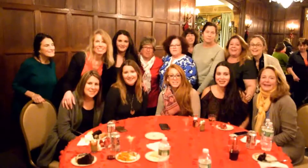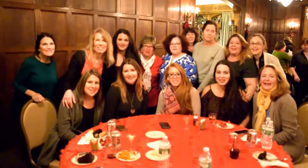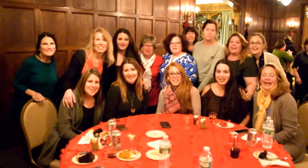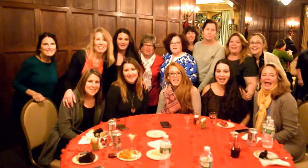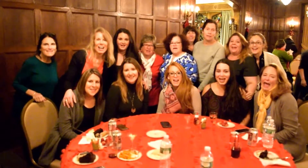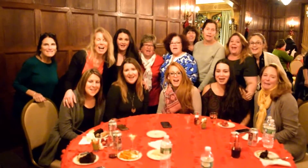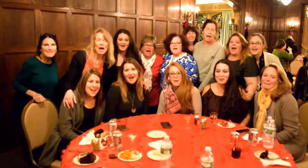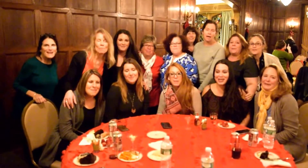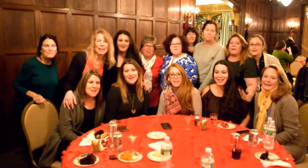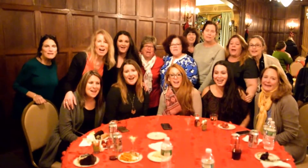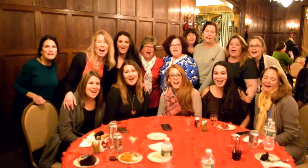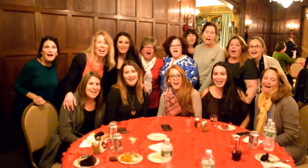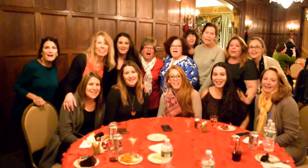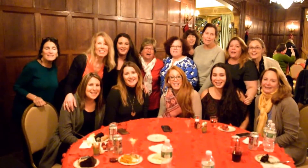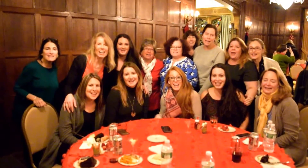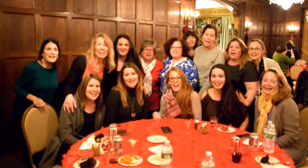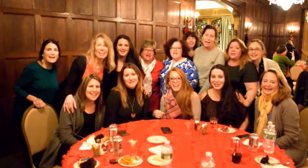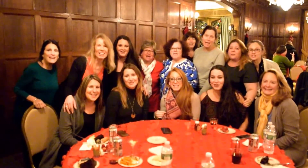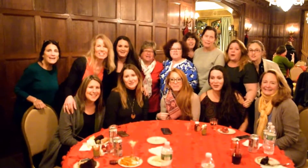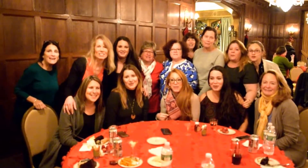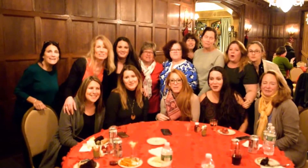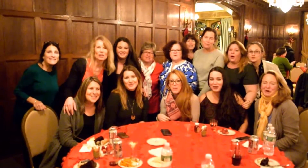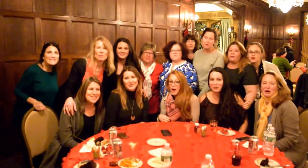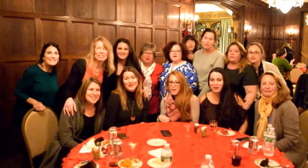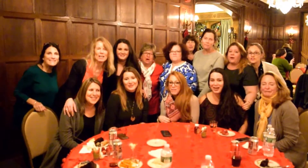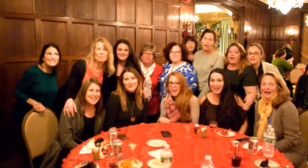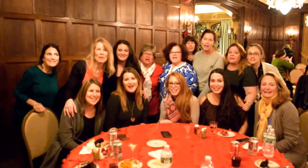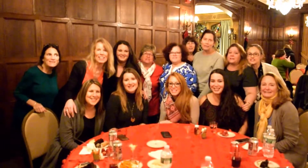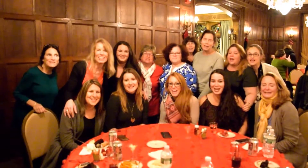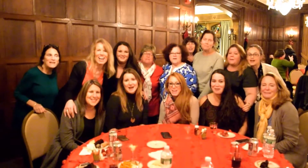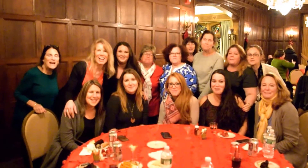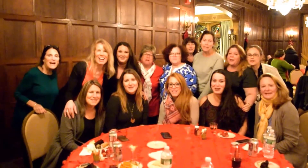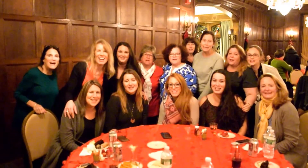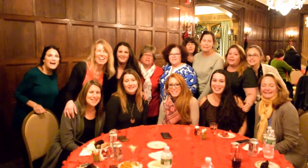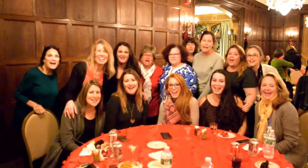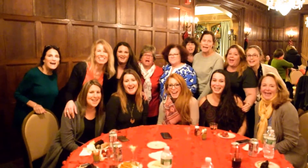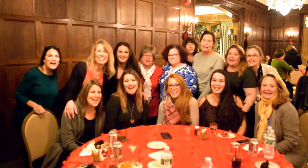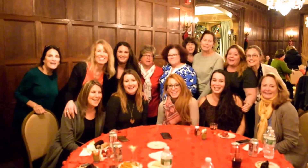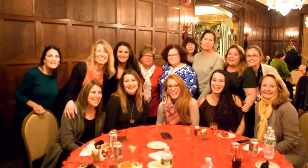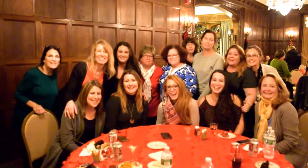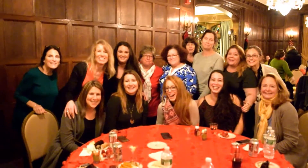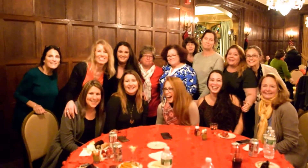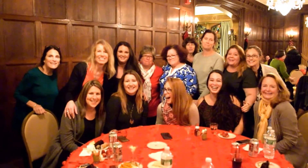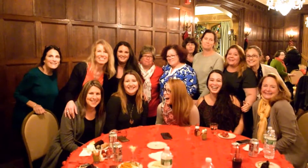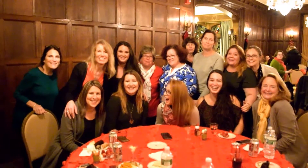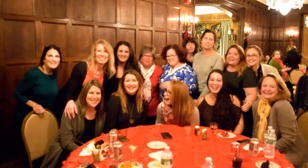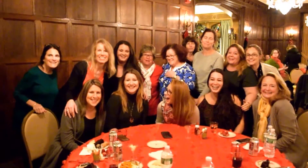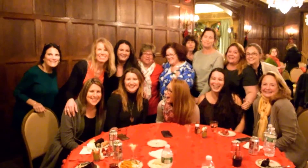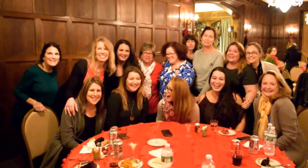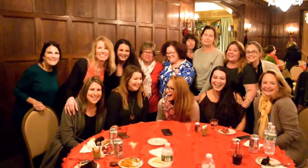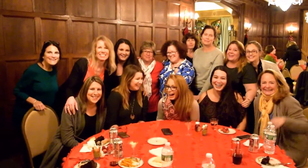Happy Holidays from your friends at Mill Neck!